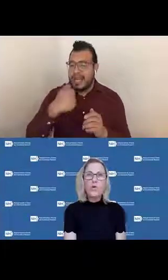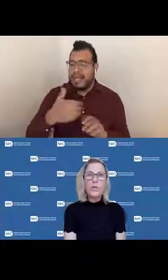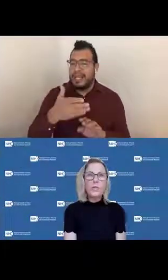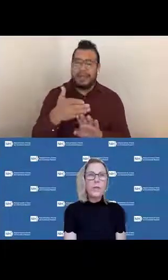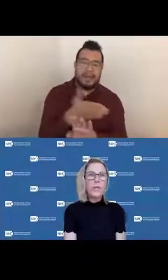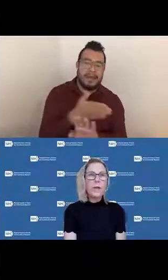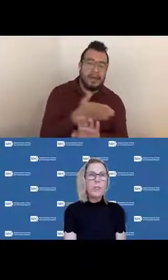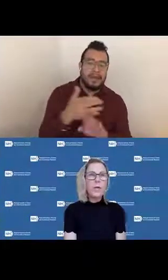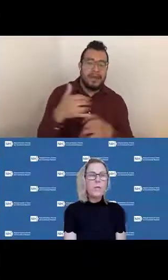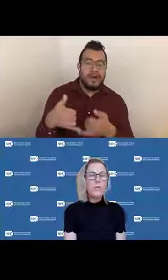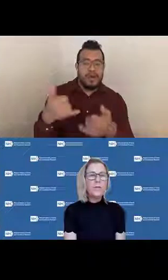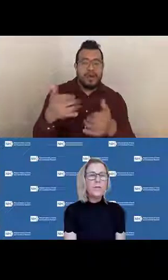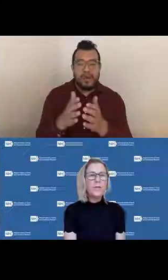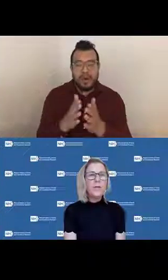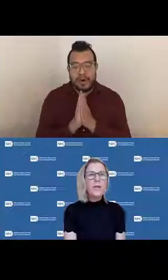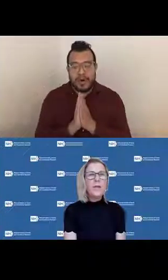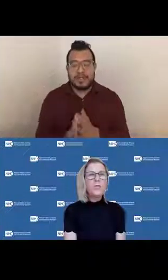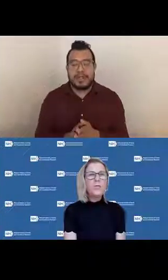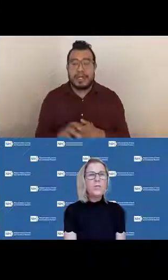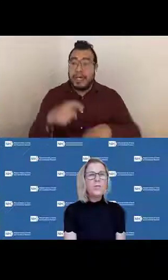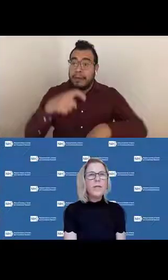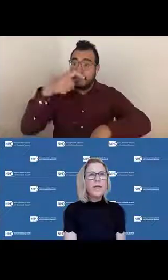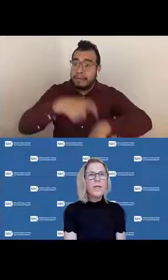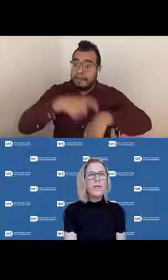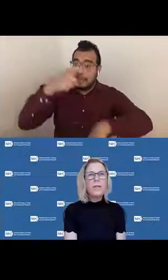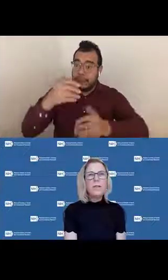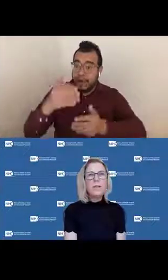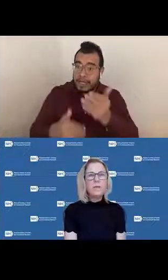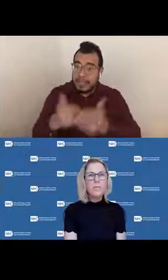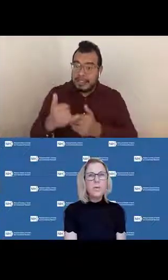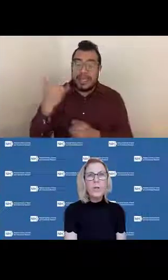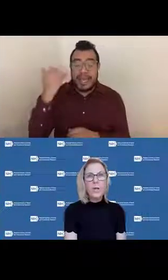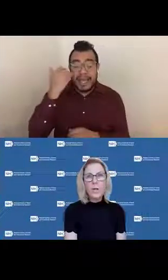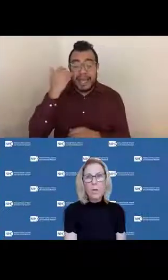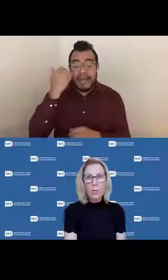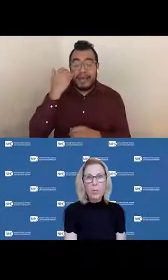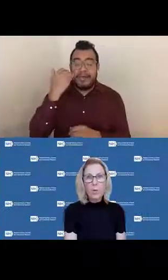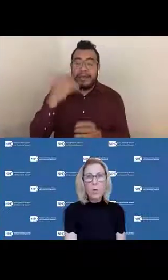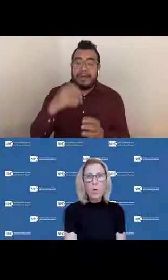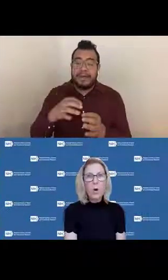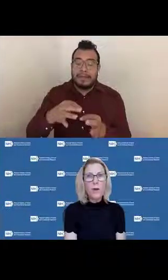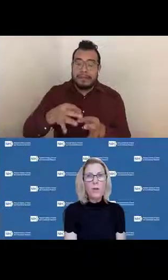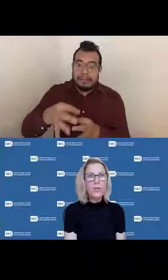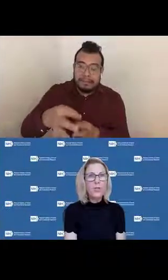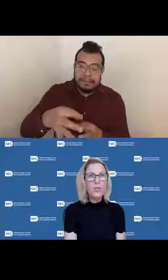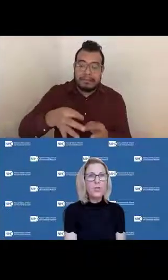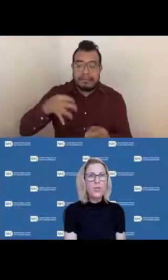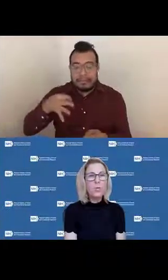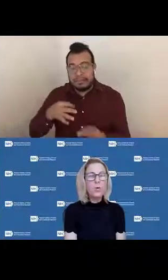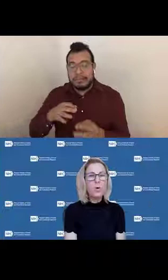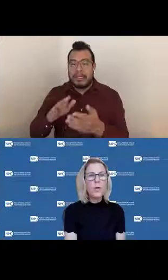our just in time process. If there's a delay in completing any paperwork required to issue your award.